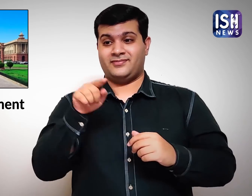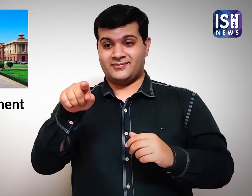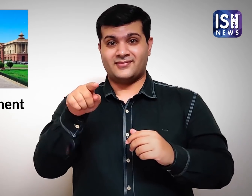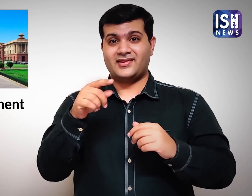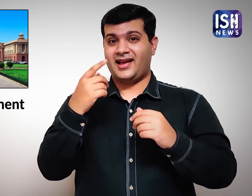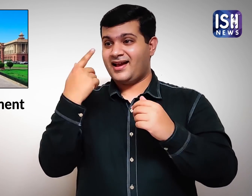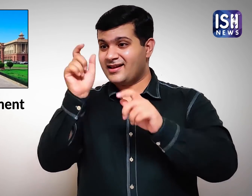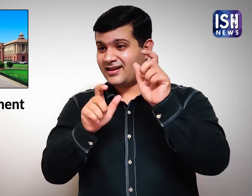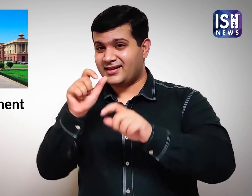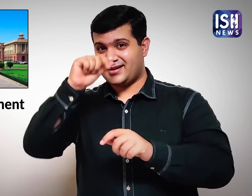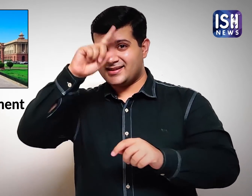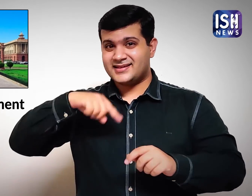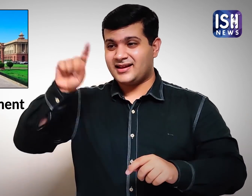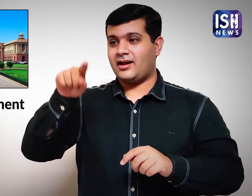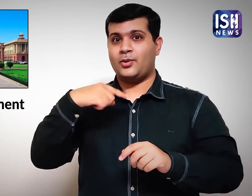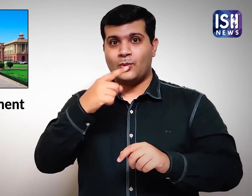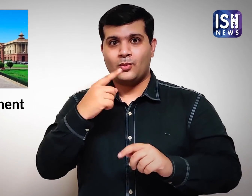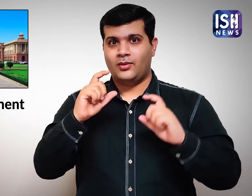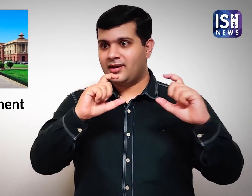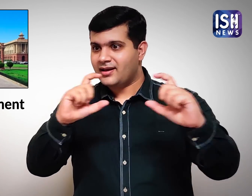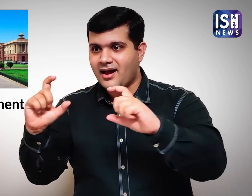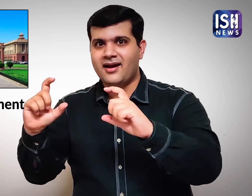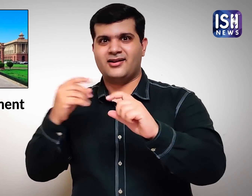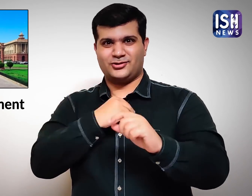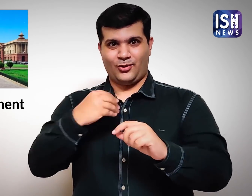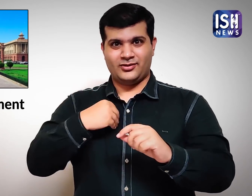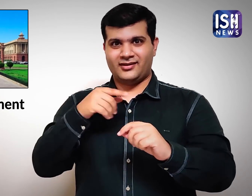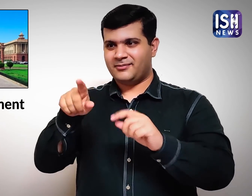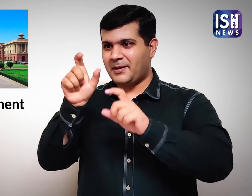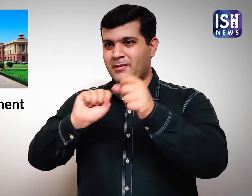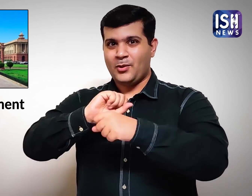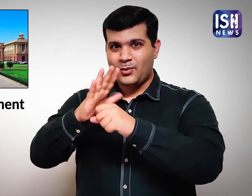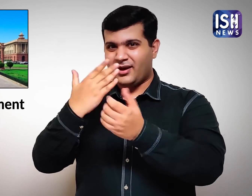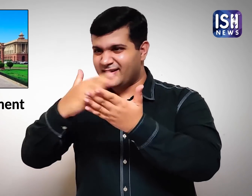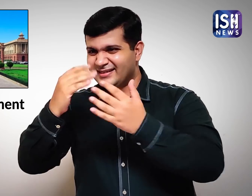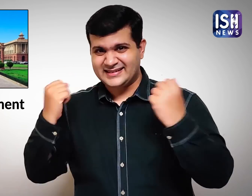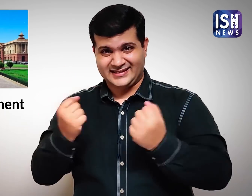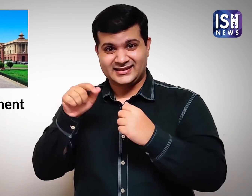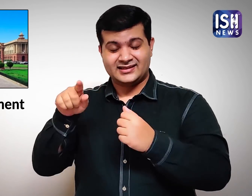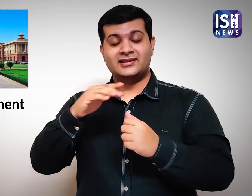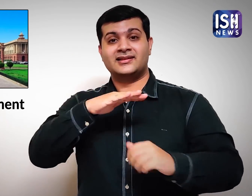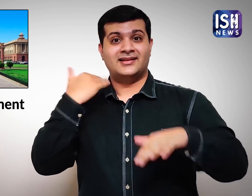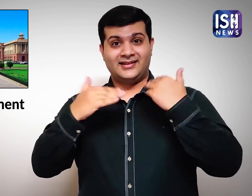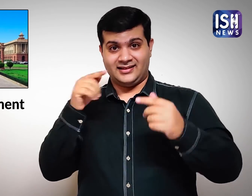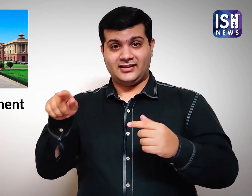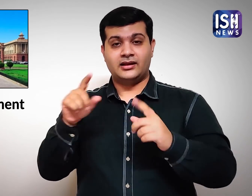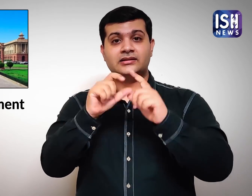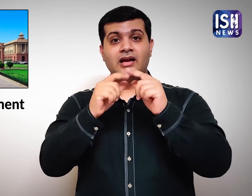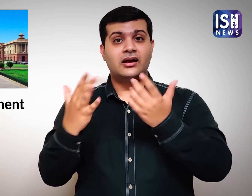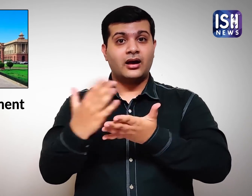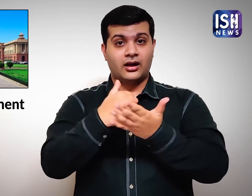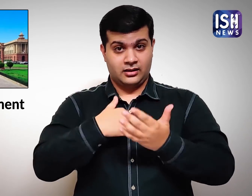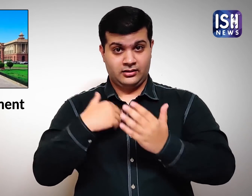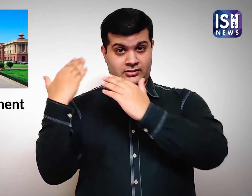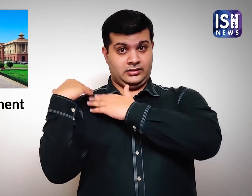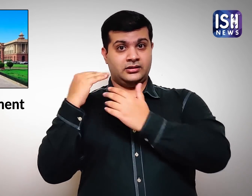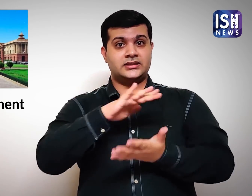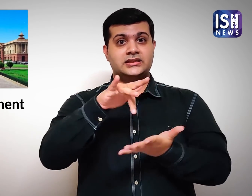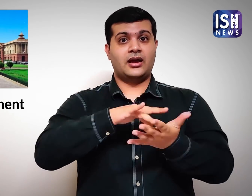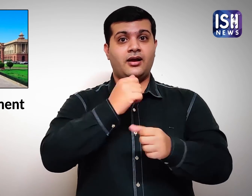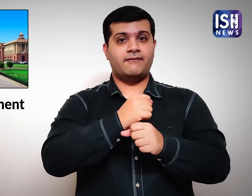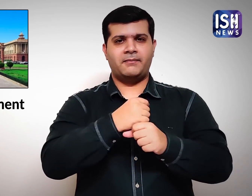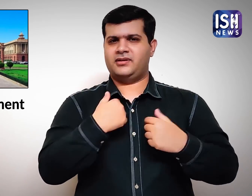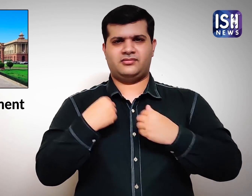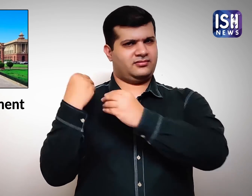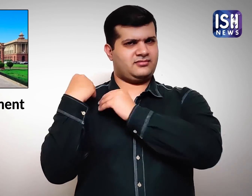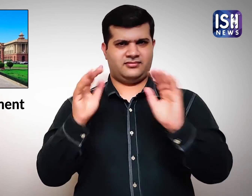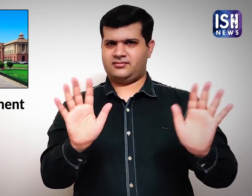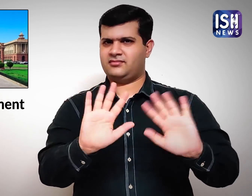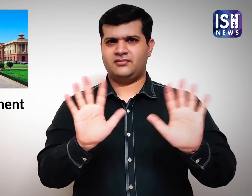the Central Government was not responsible for data on the doctors who died